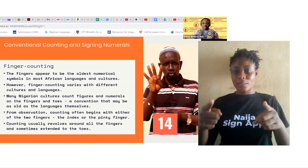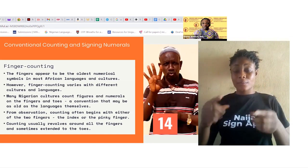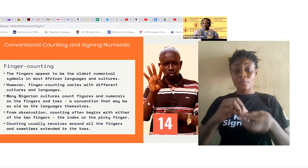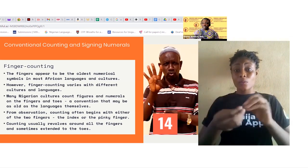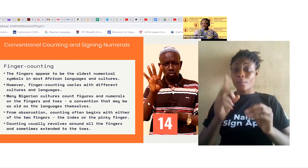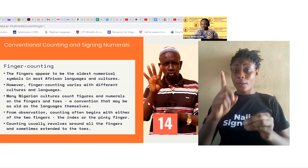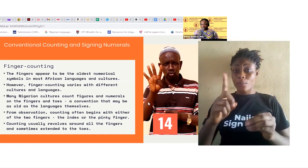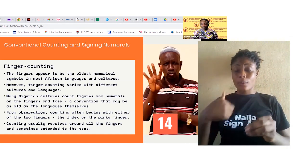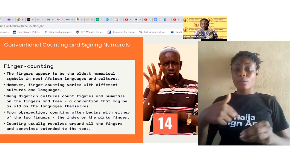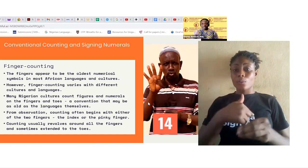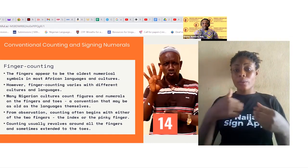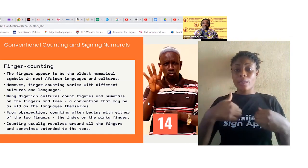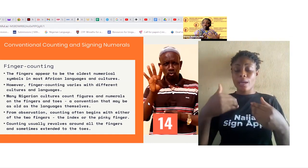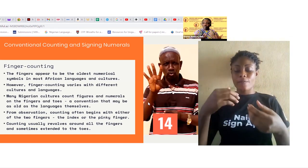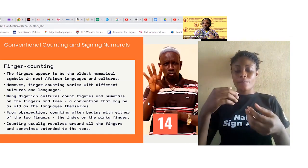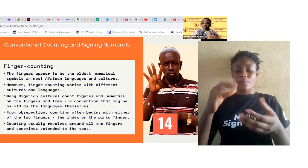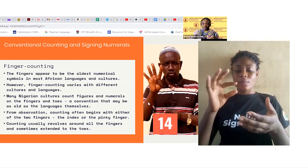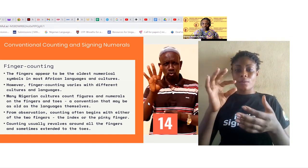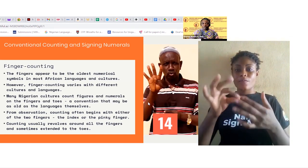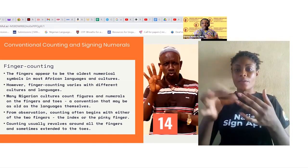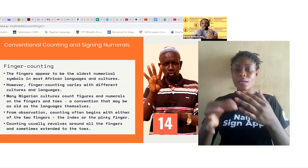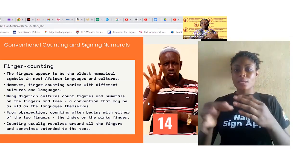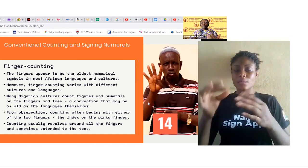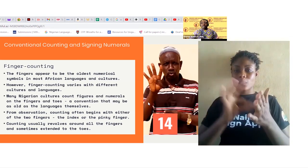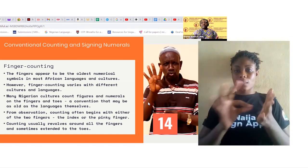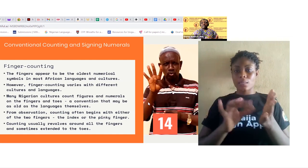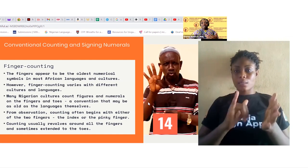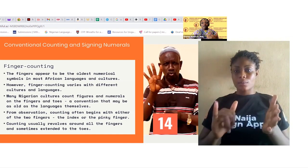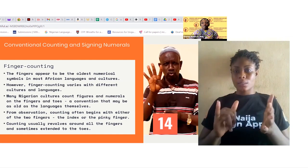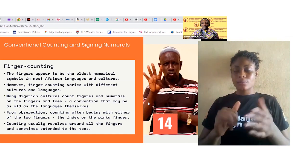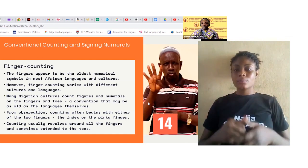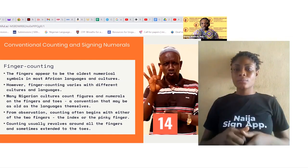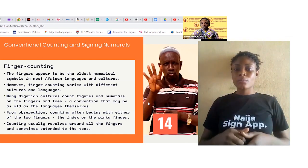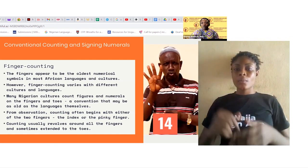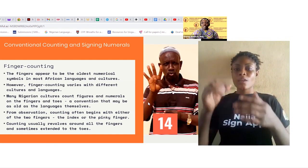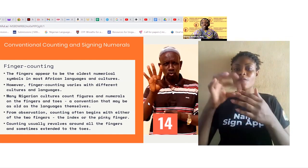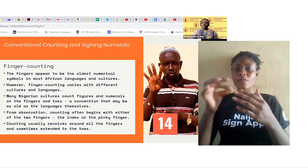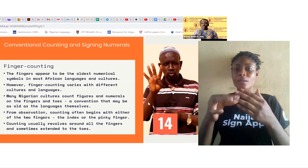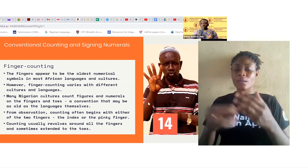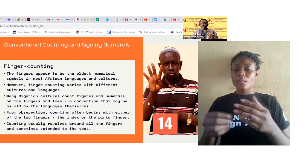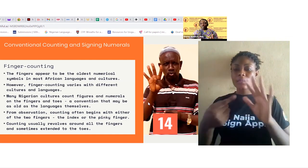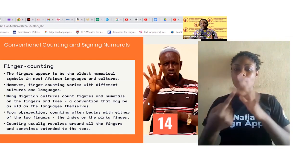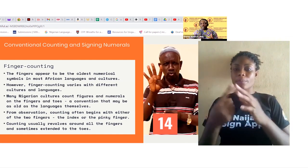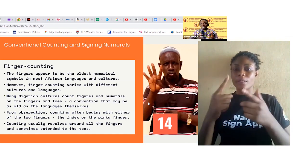is finger counting and according to our views fingers appear to be the oldest numerical symbols